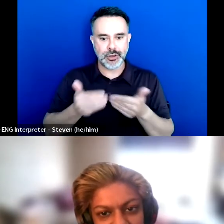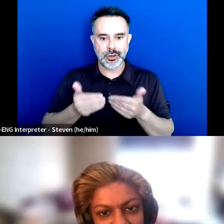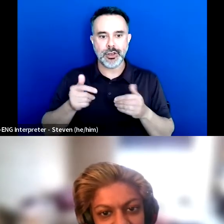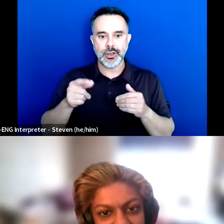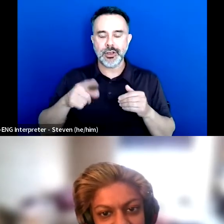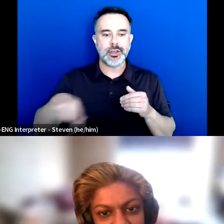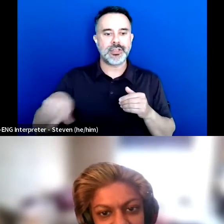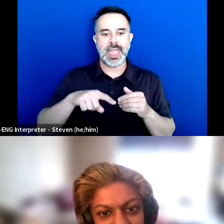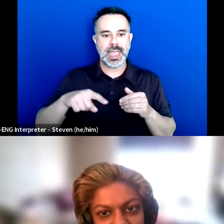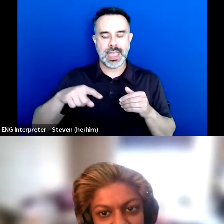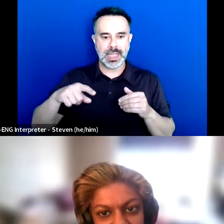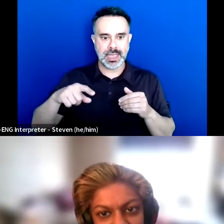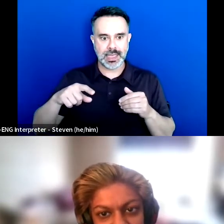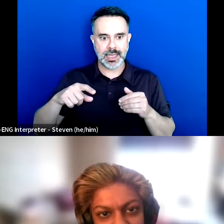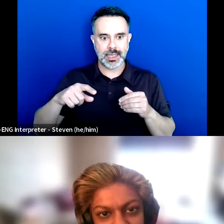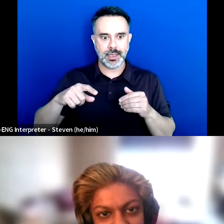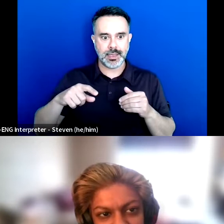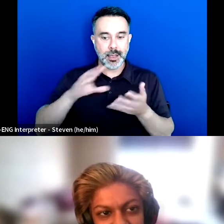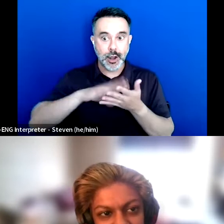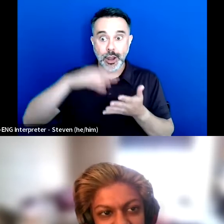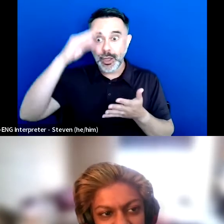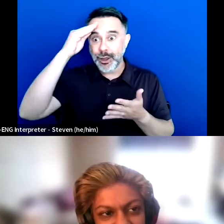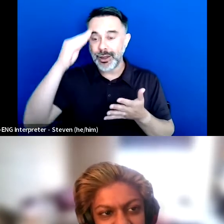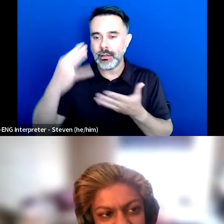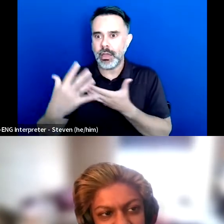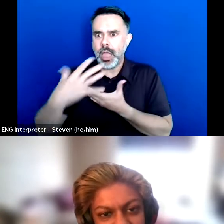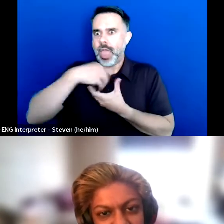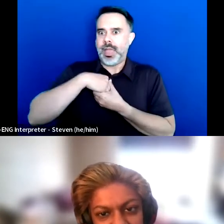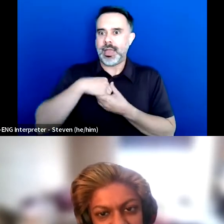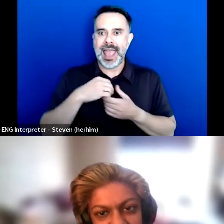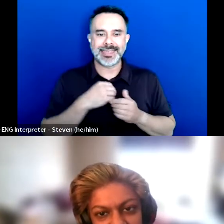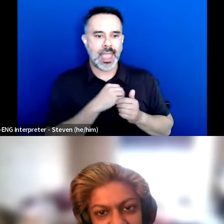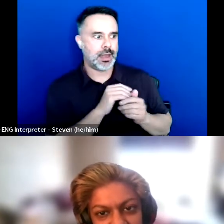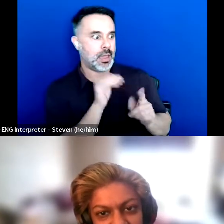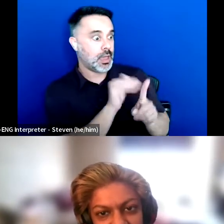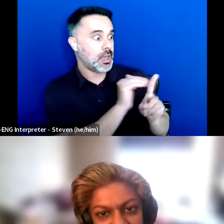and then get all of their friends in on it, and they'll come out as non-binary or trans.